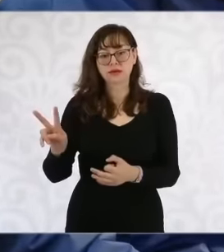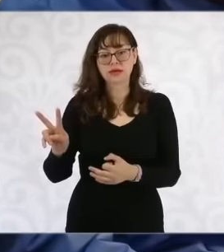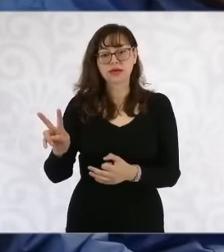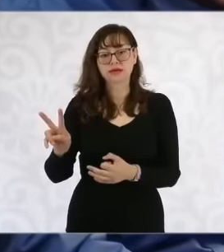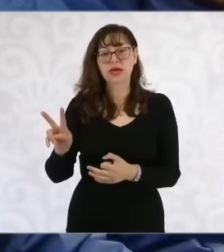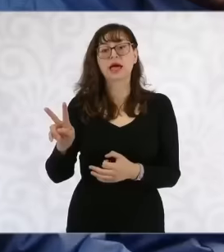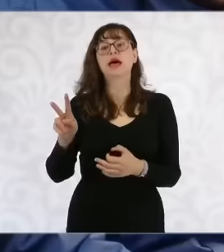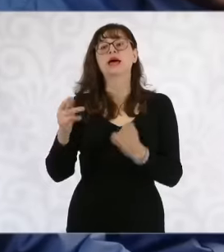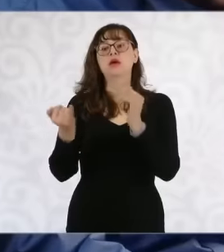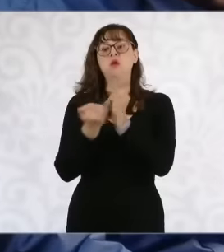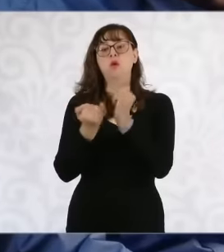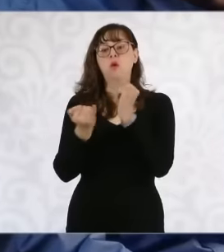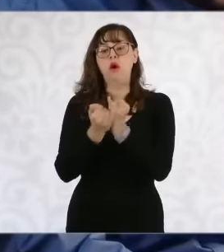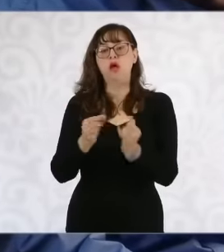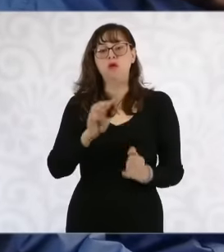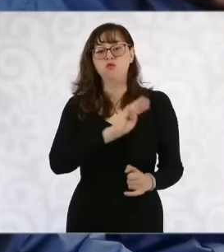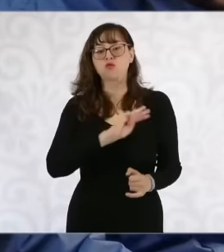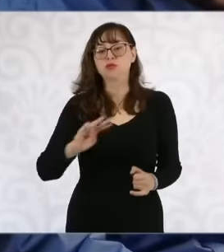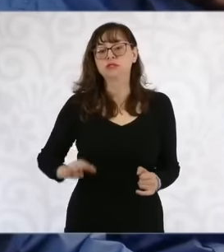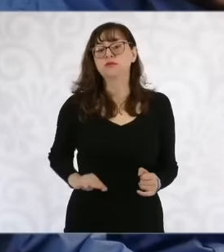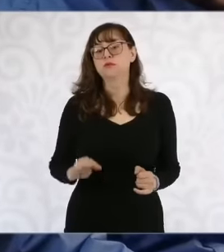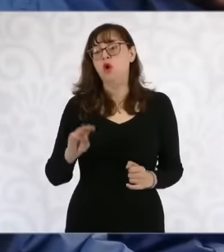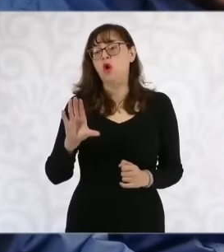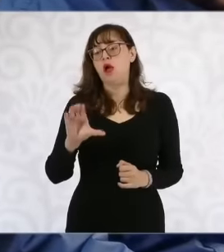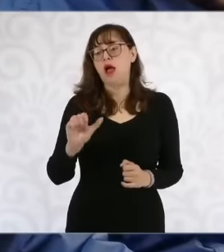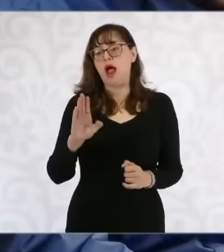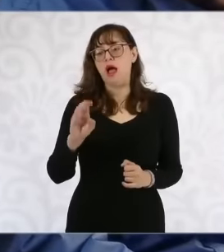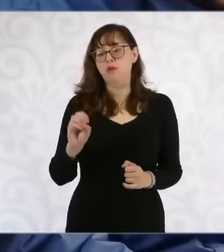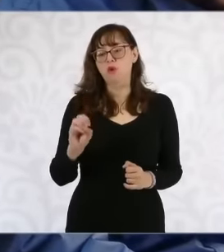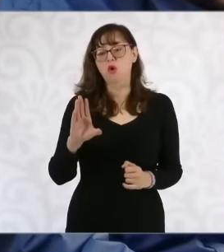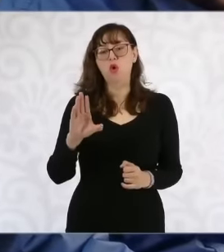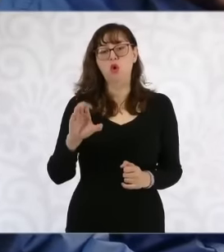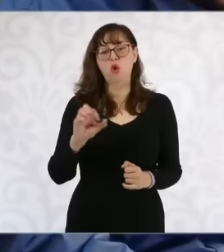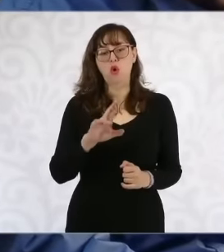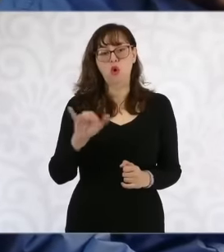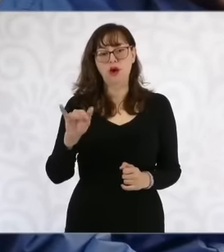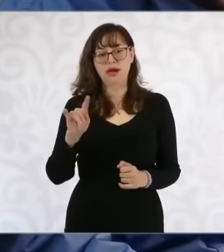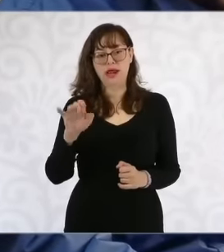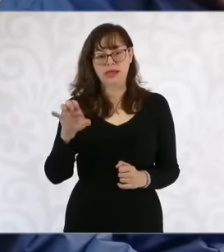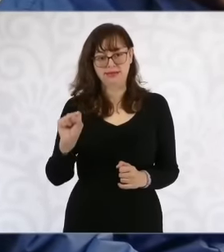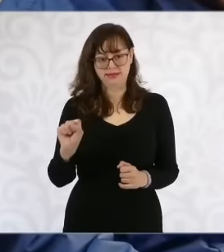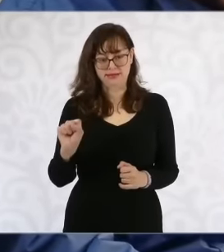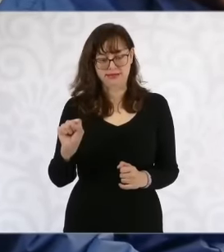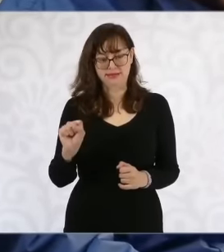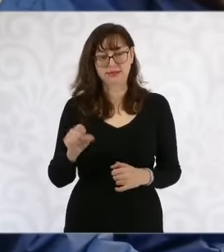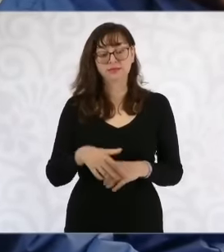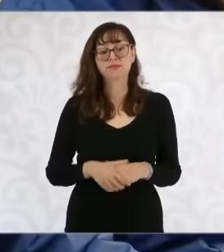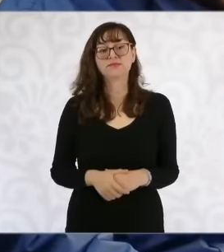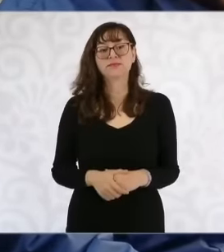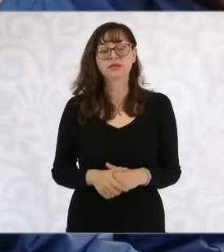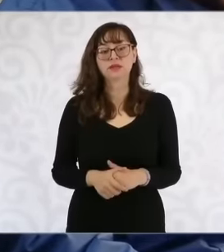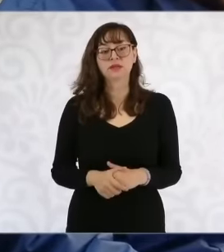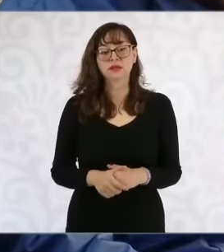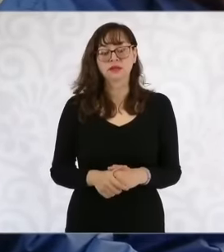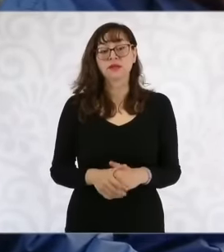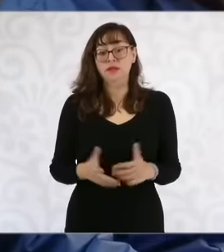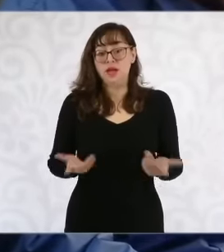also belongs to the municipality of Cabo Corrientes that The resolution came out Please, because they wanted to build a hydroelectric plant with a